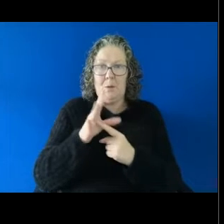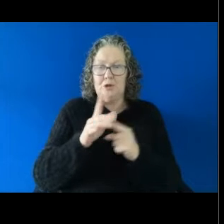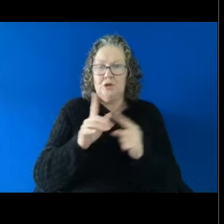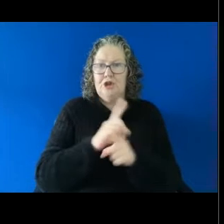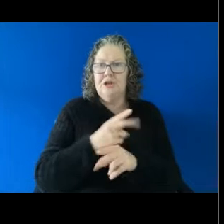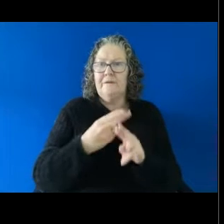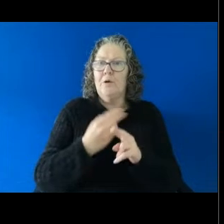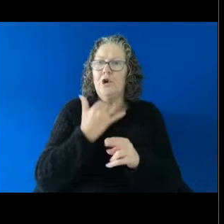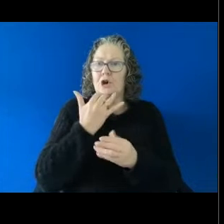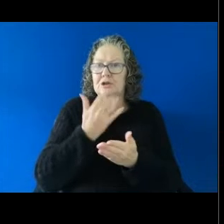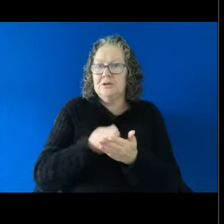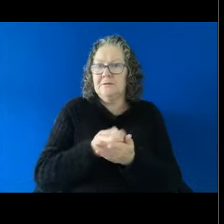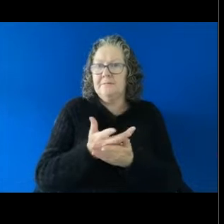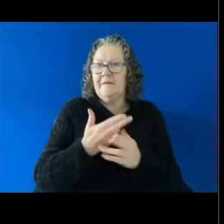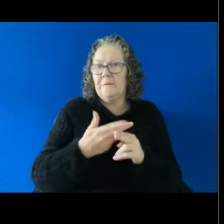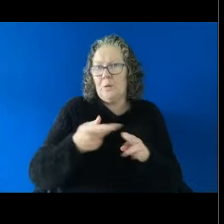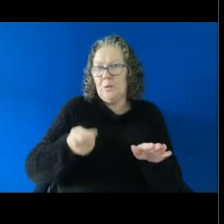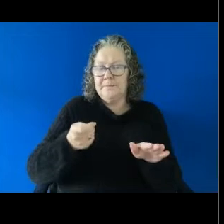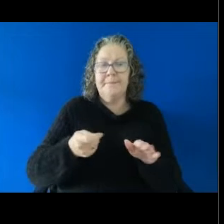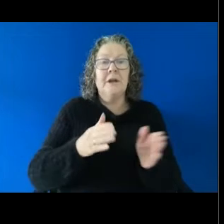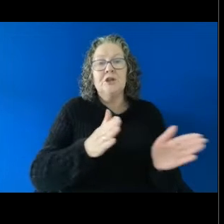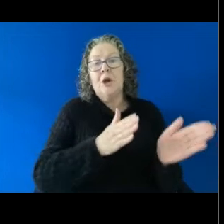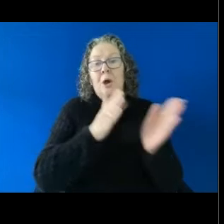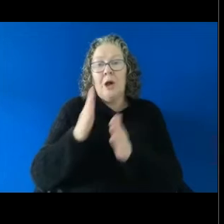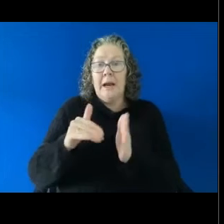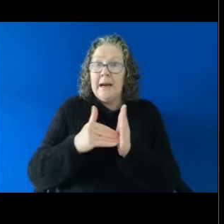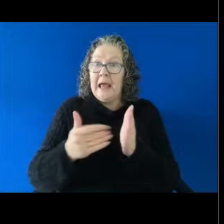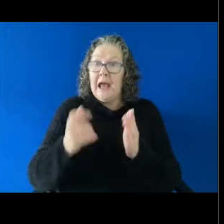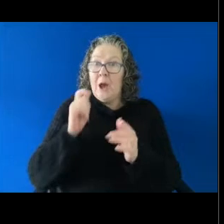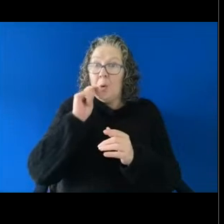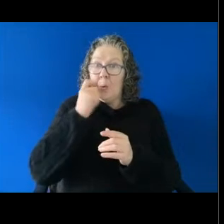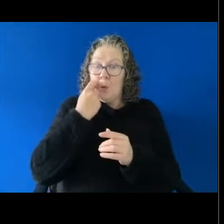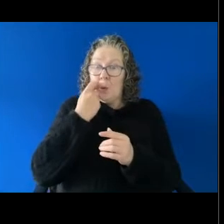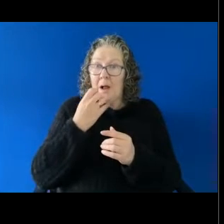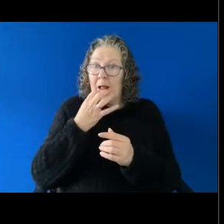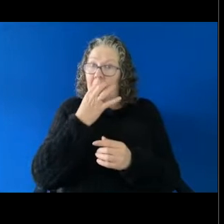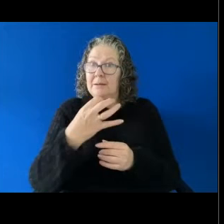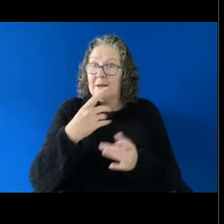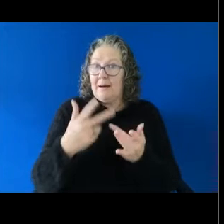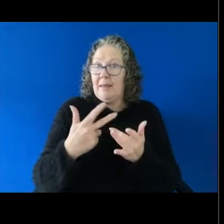Okay. So we're just going to jump into another poll now. I'll just pop that